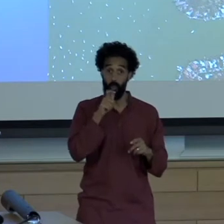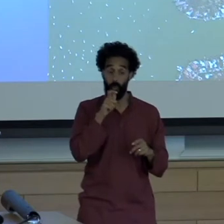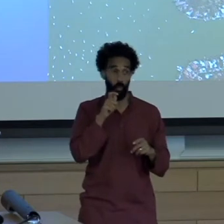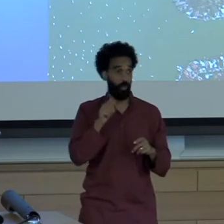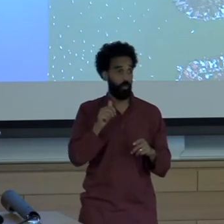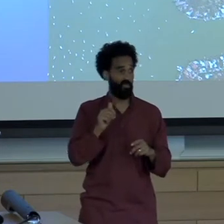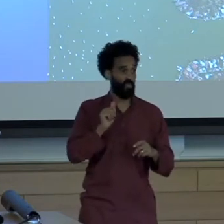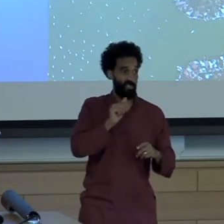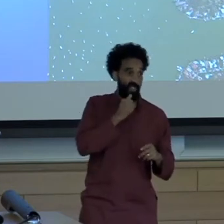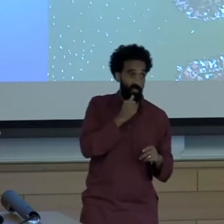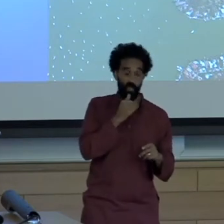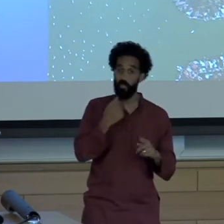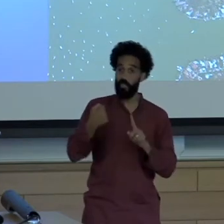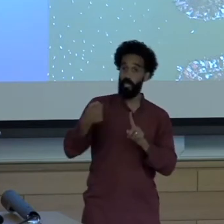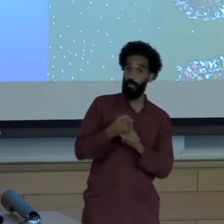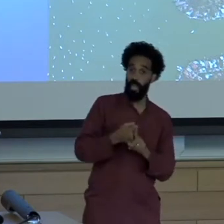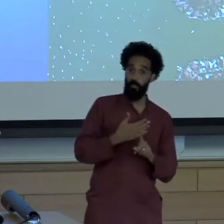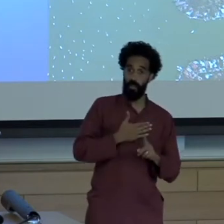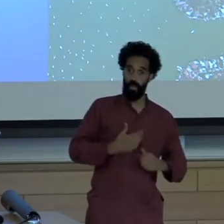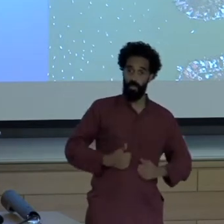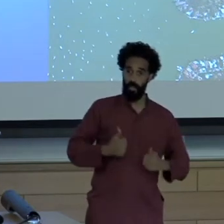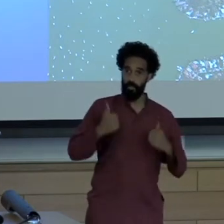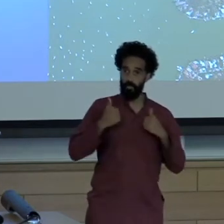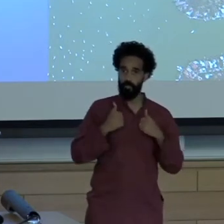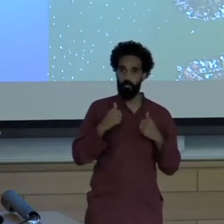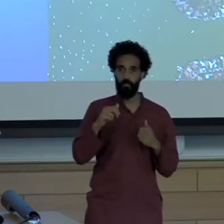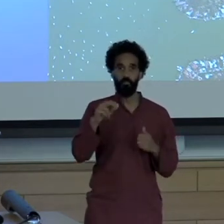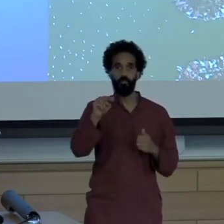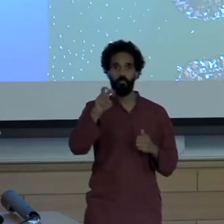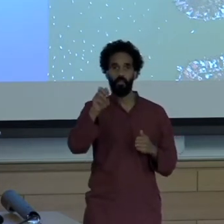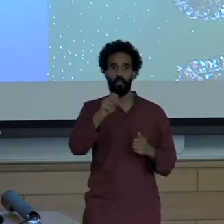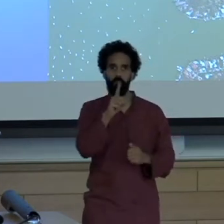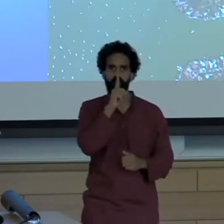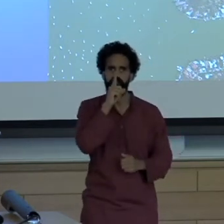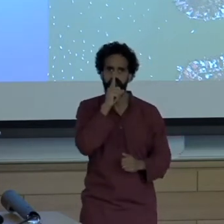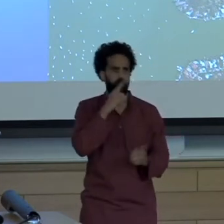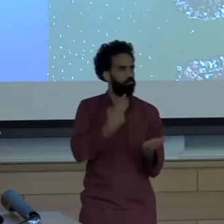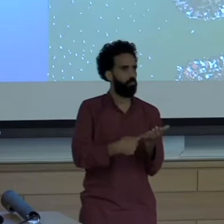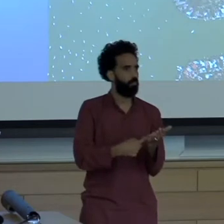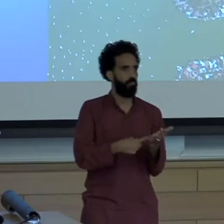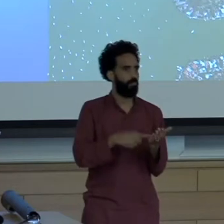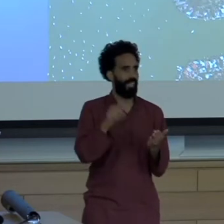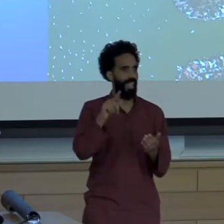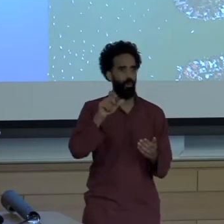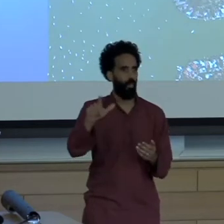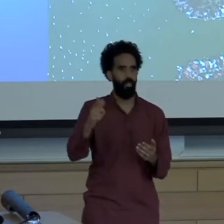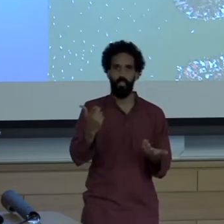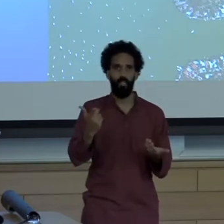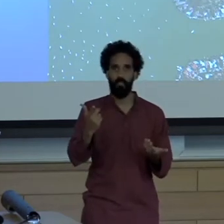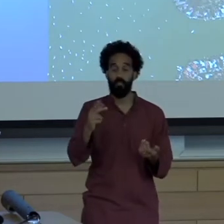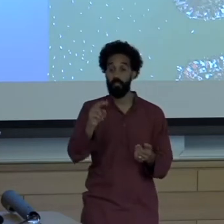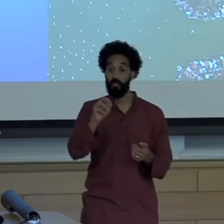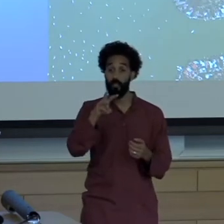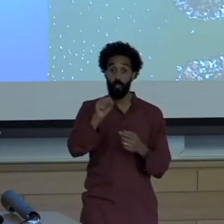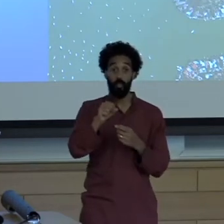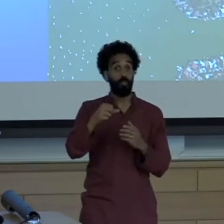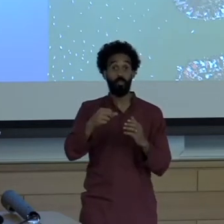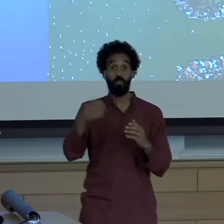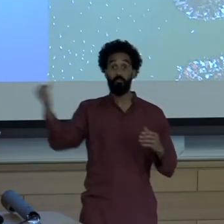Given no mediated agency or voice and instead the news shows politicians and local officials